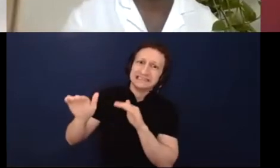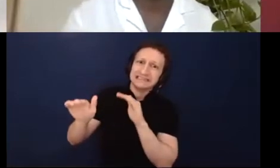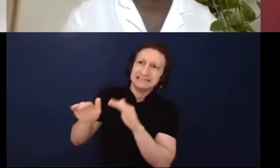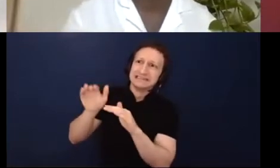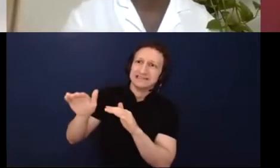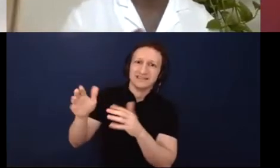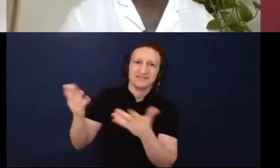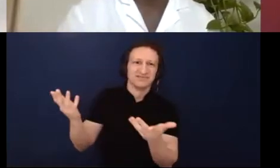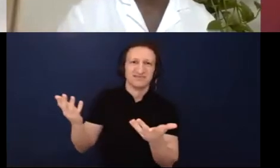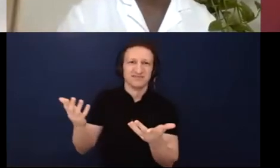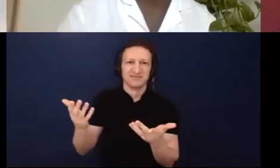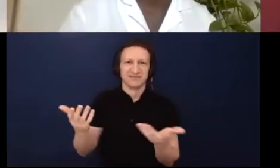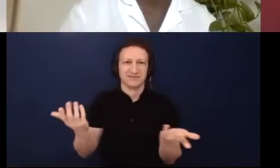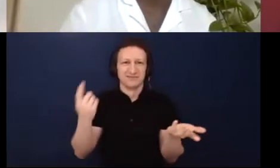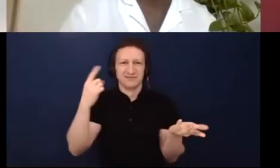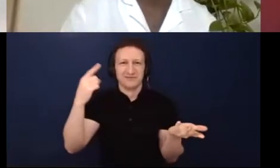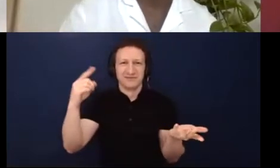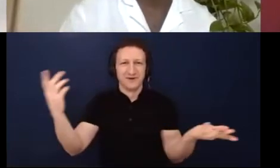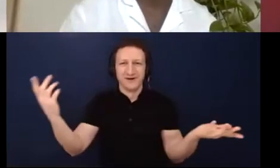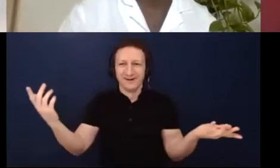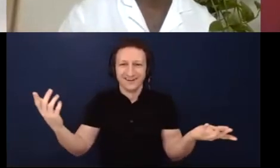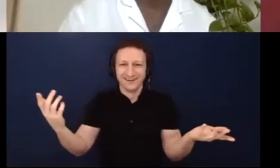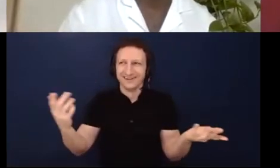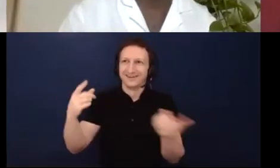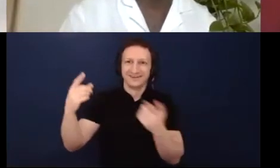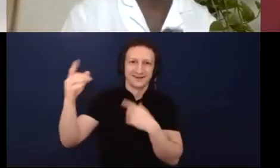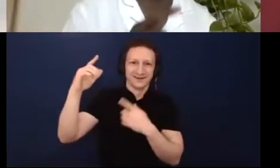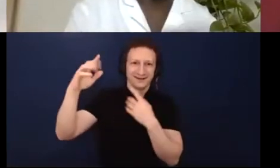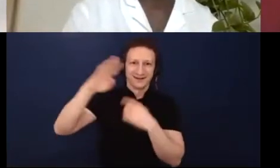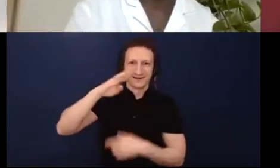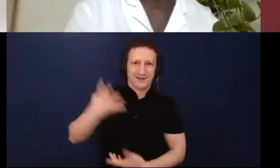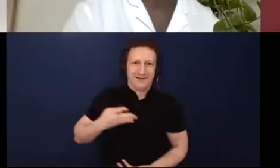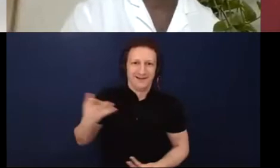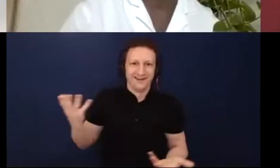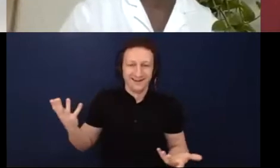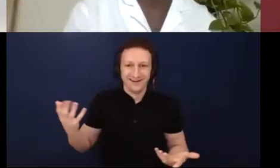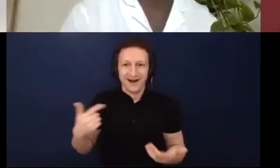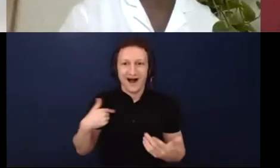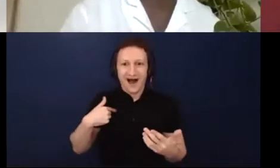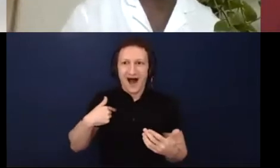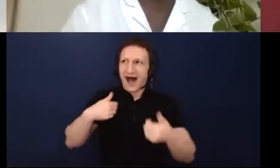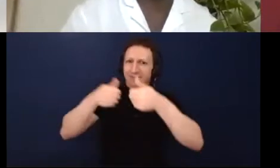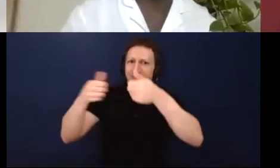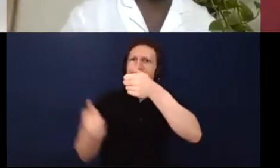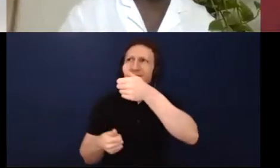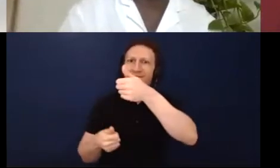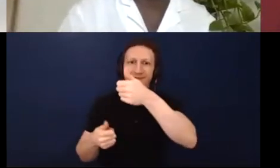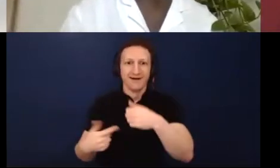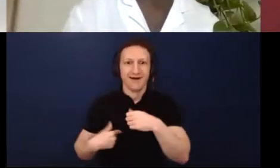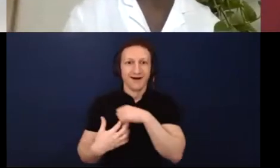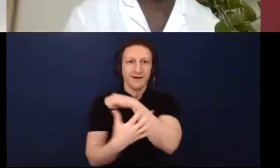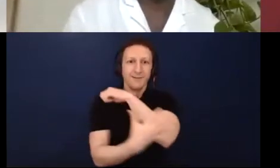example, but it's the fact that I am at the lower rung of income already,